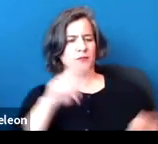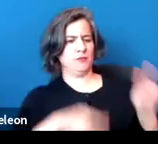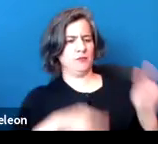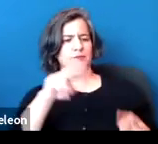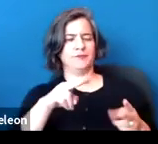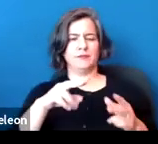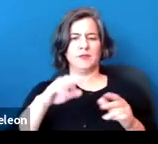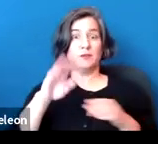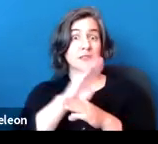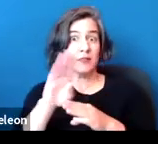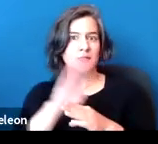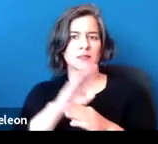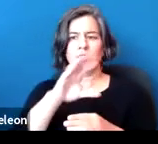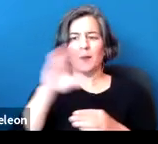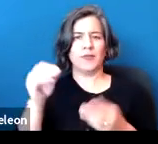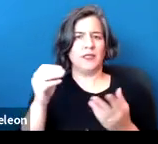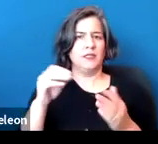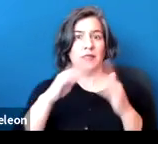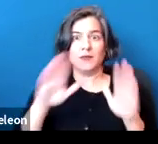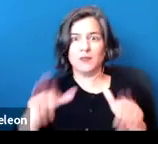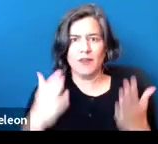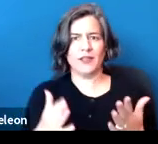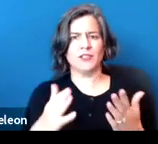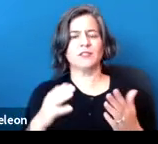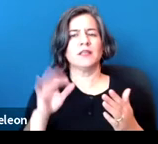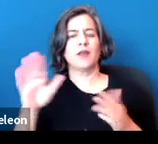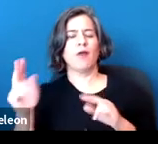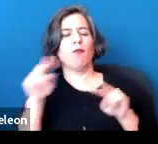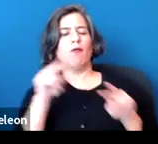Certainly housing providers can come into that group.